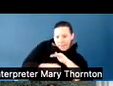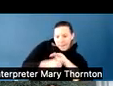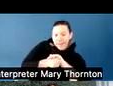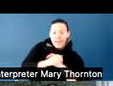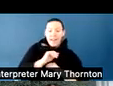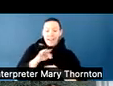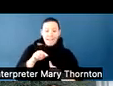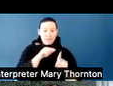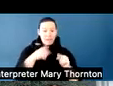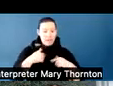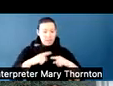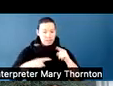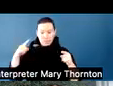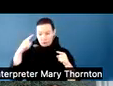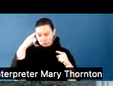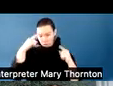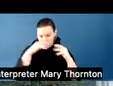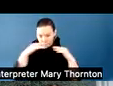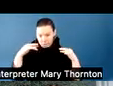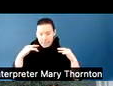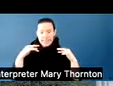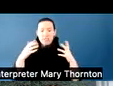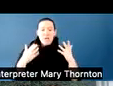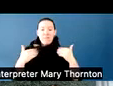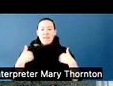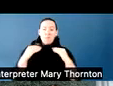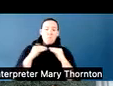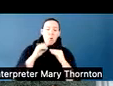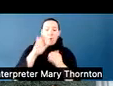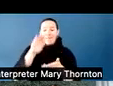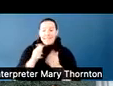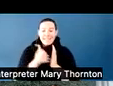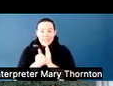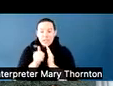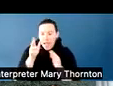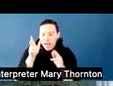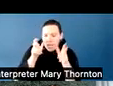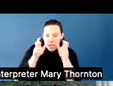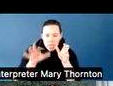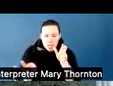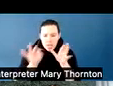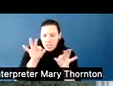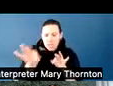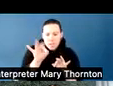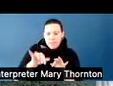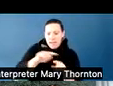or neuro-divergence may have more or less skills around meeting social expectations,